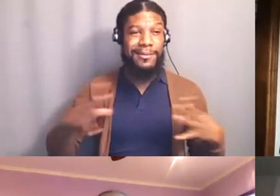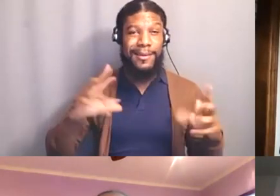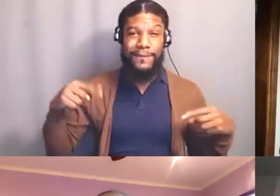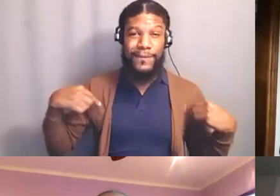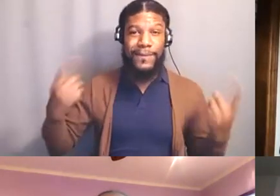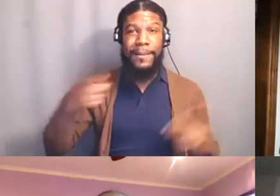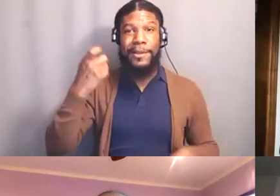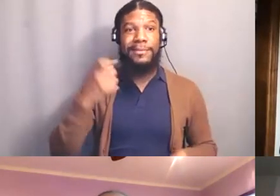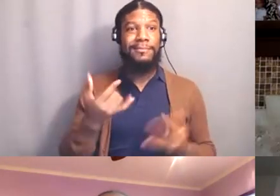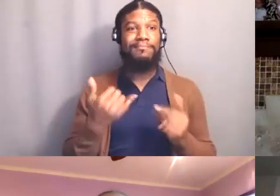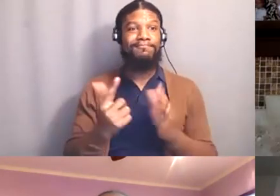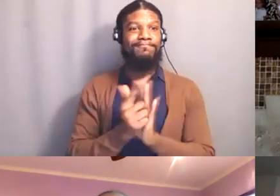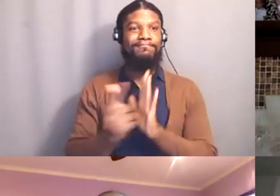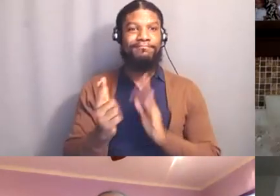we're required to eat and eat heartedly on Eid,